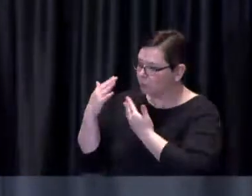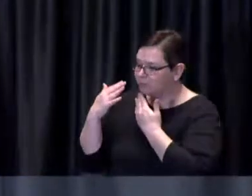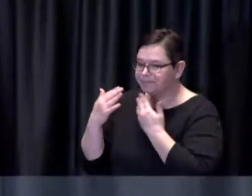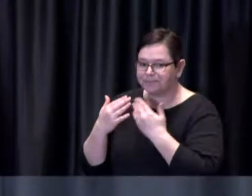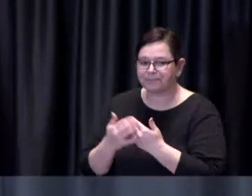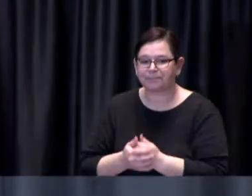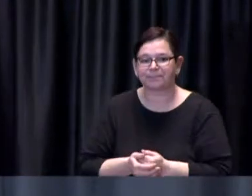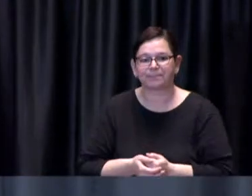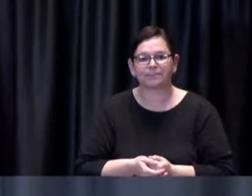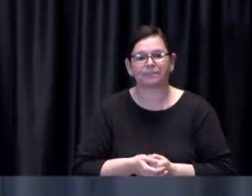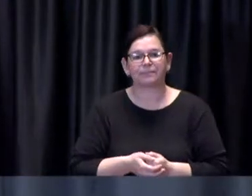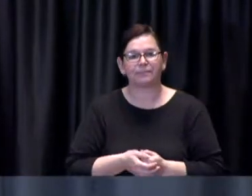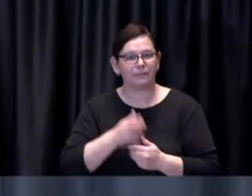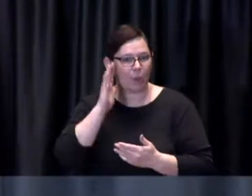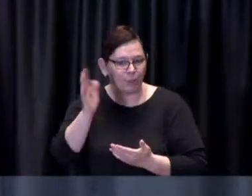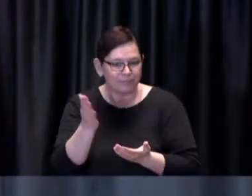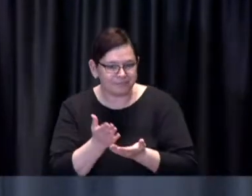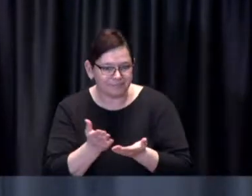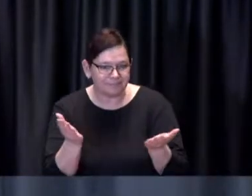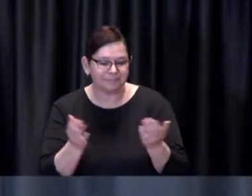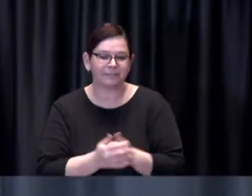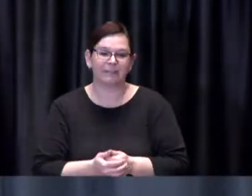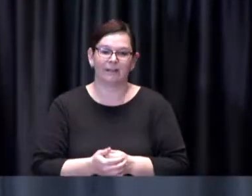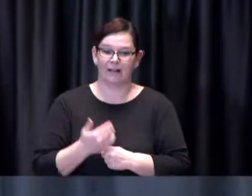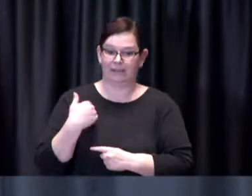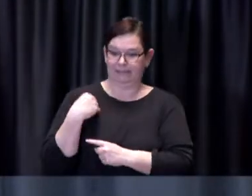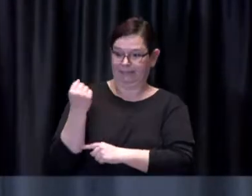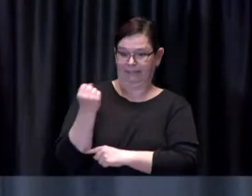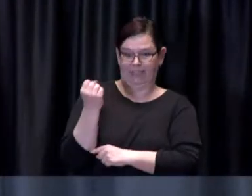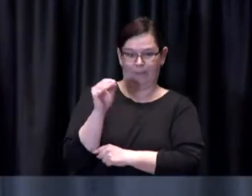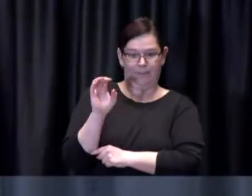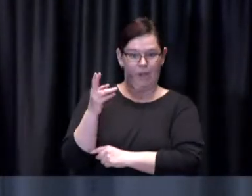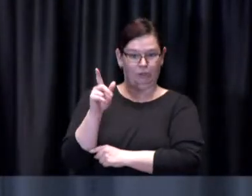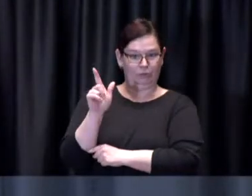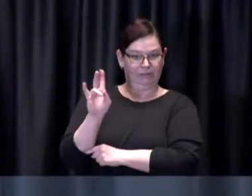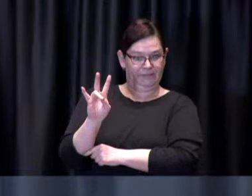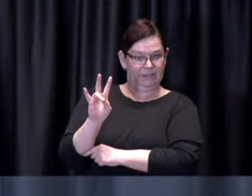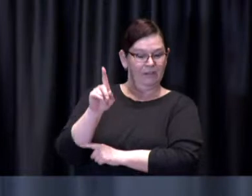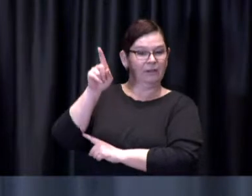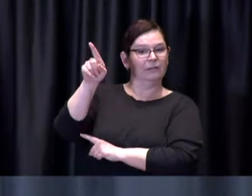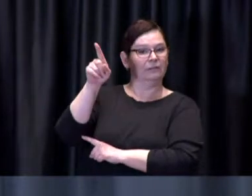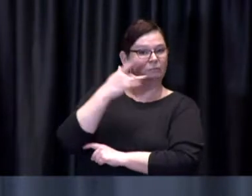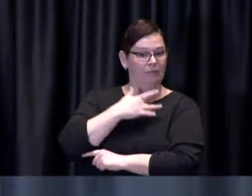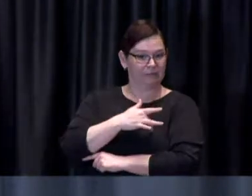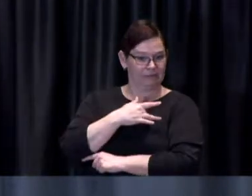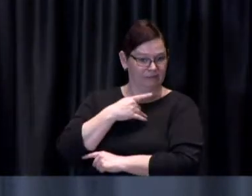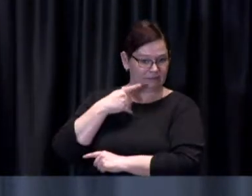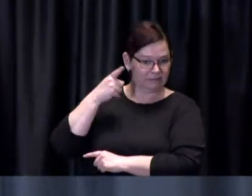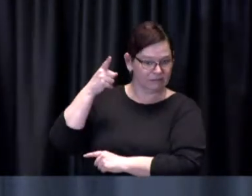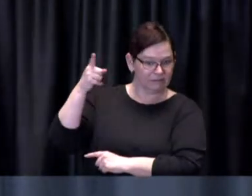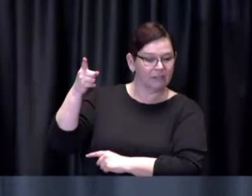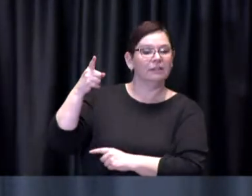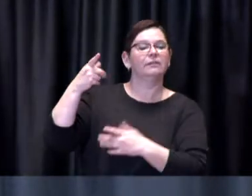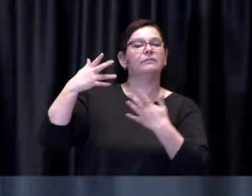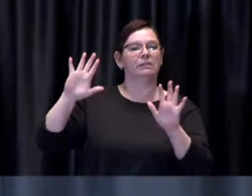On Saturday March 27th, the Province of Ontario extended vaccine eligibility to Toronto residents,